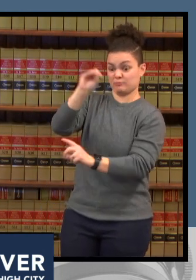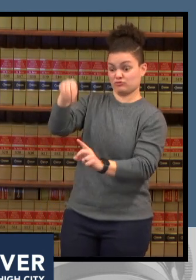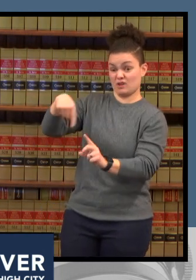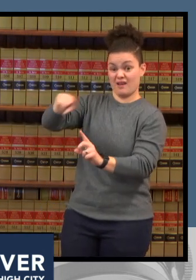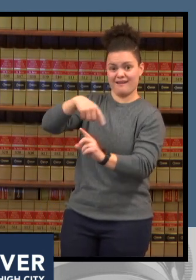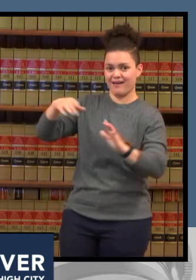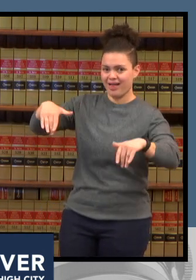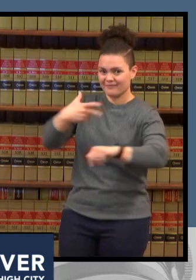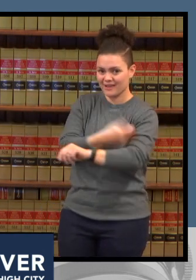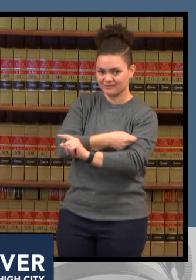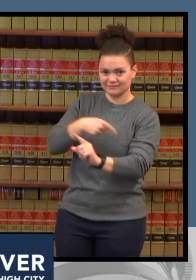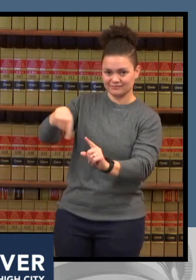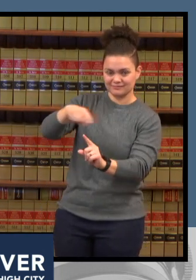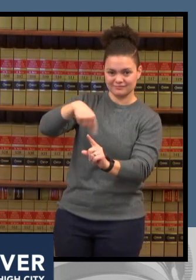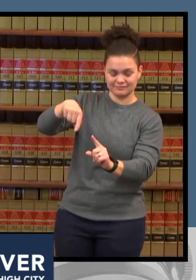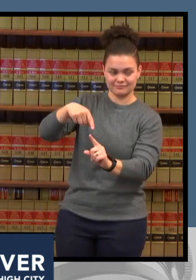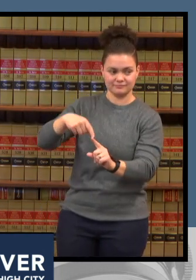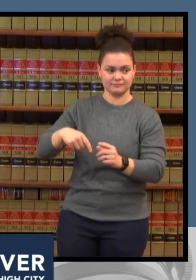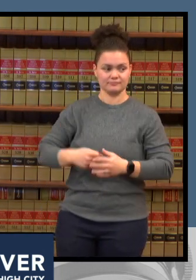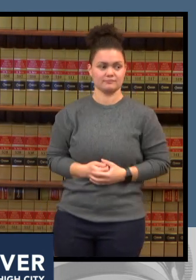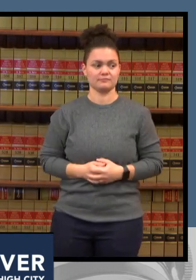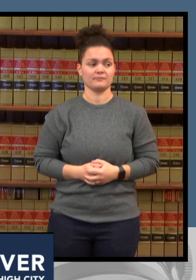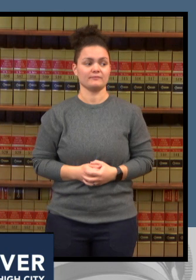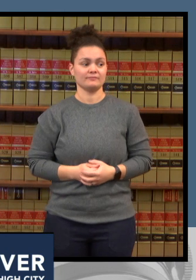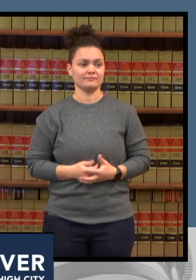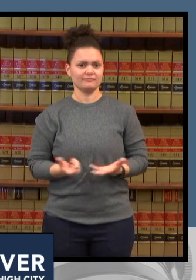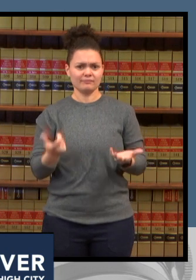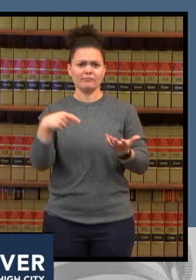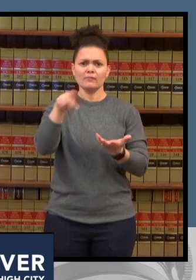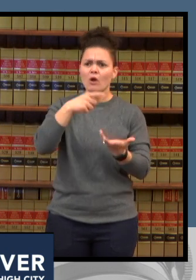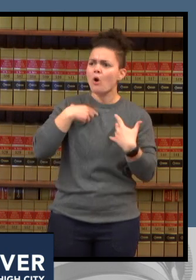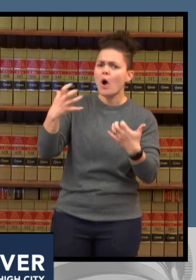follow regional orders we're all in alignment i appreciate my public health partners throughout